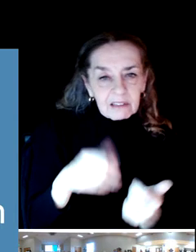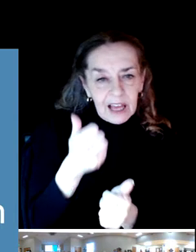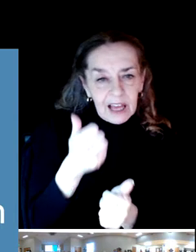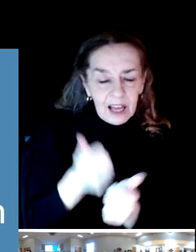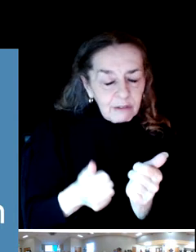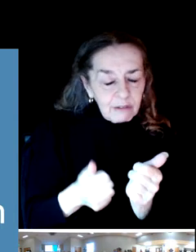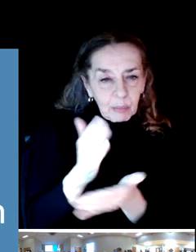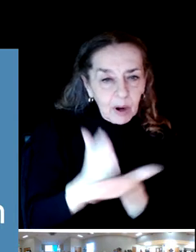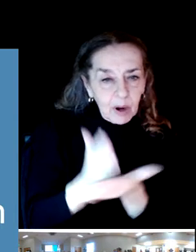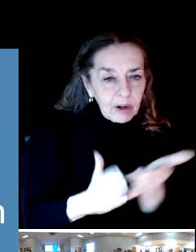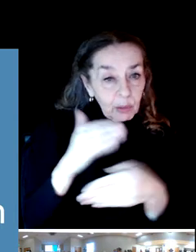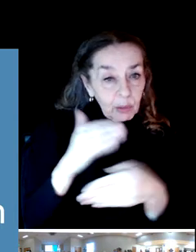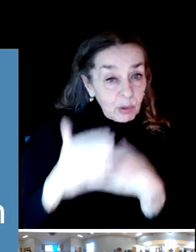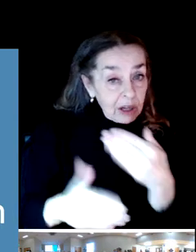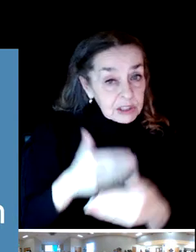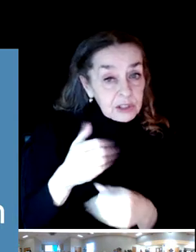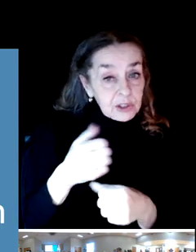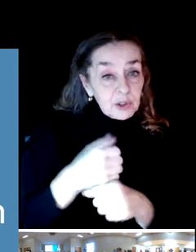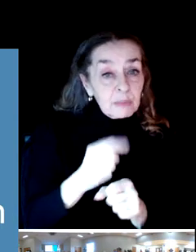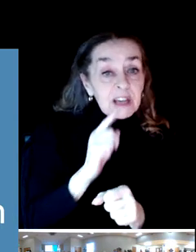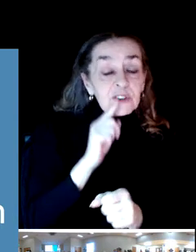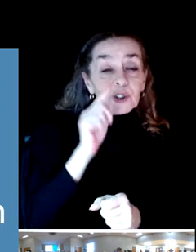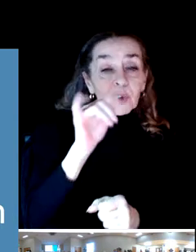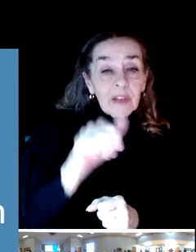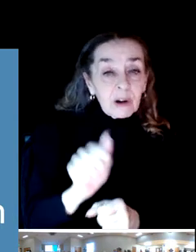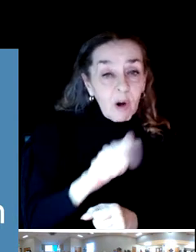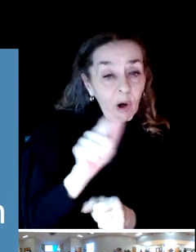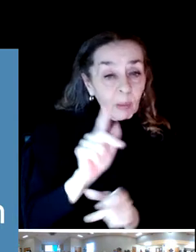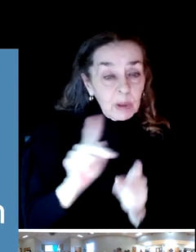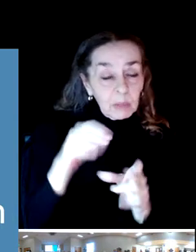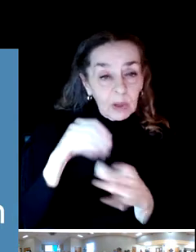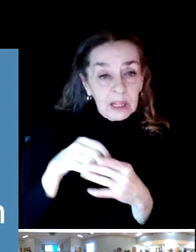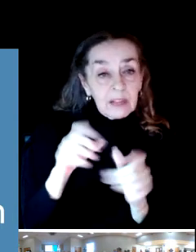to ensure that all community members in the district have an opportunity to come to the